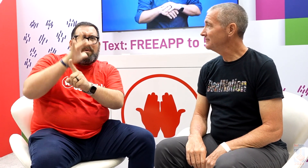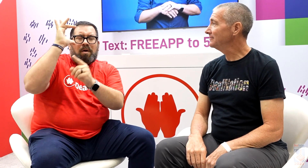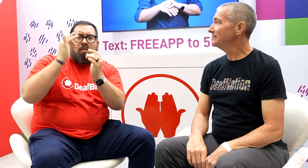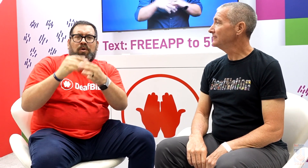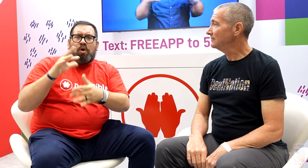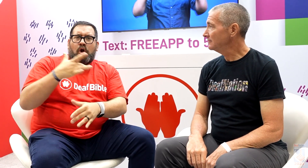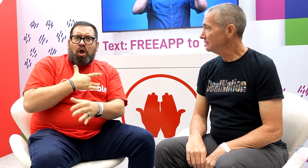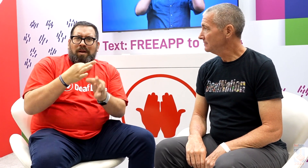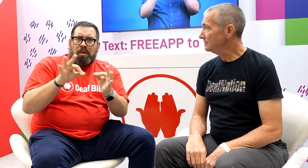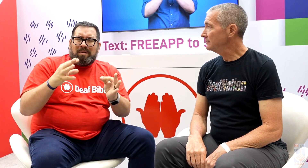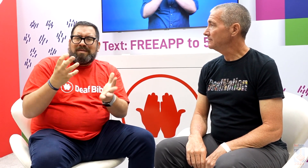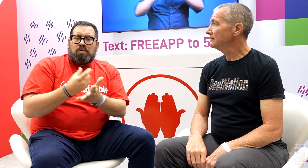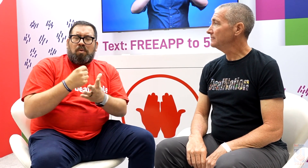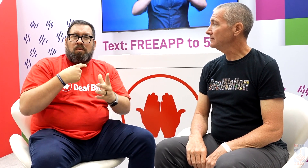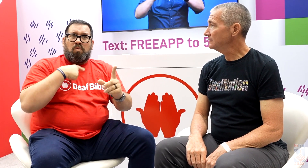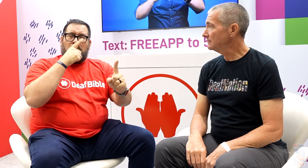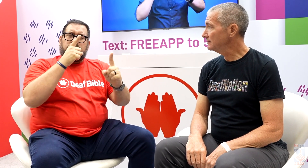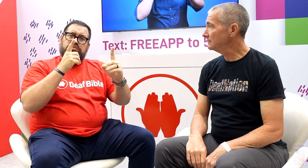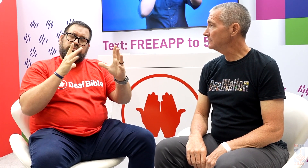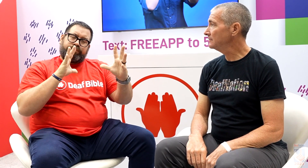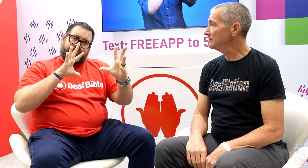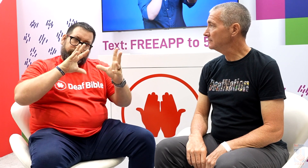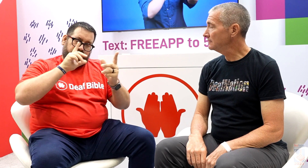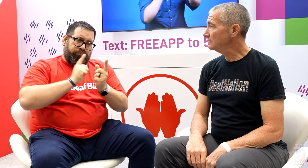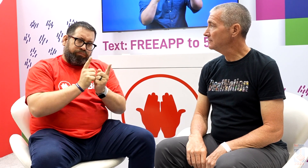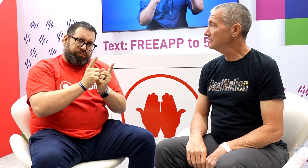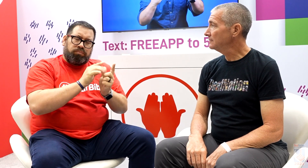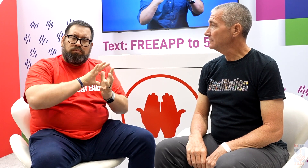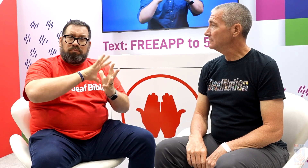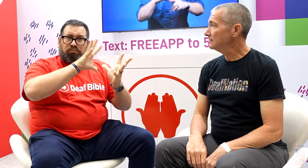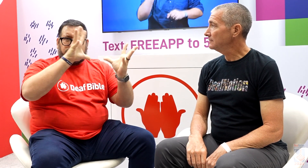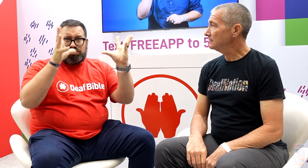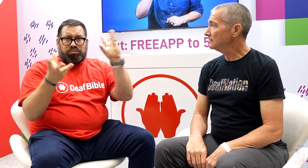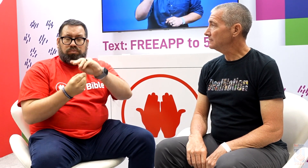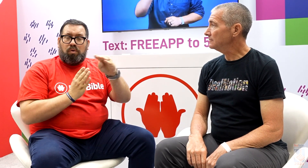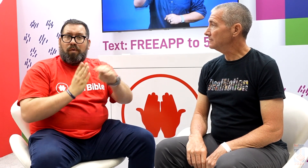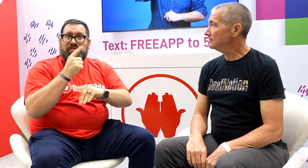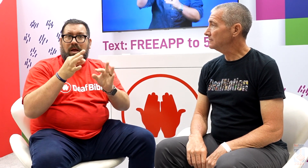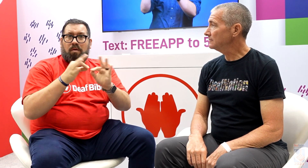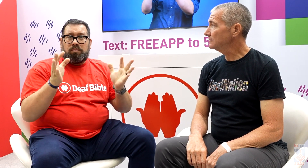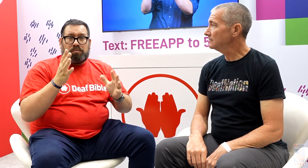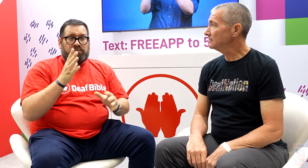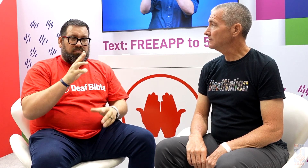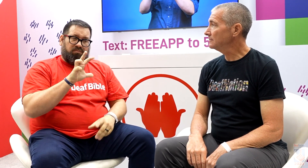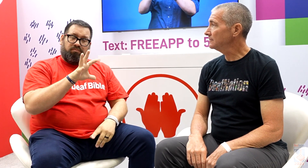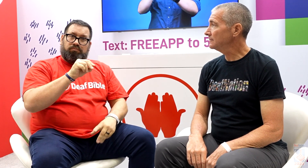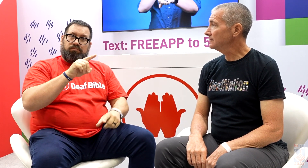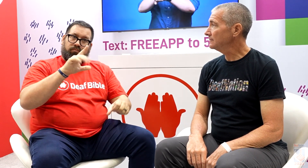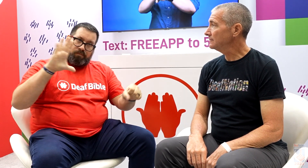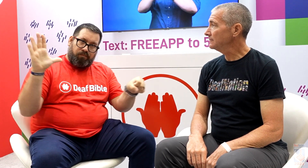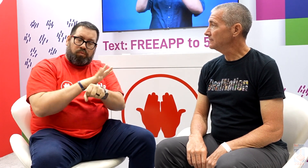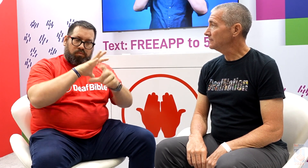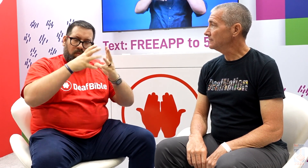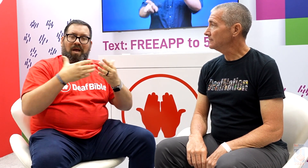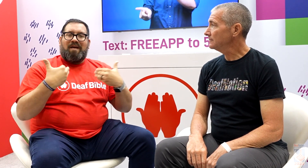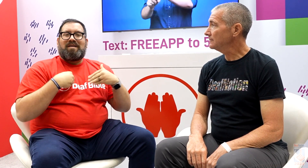God’s words in their heart language. Our goal is to have the Bible accessible in all 350 sign languages